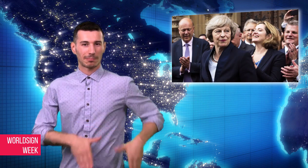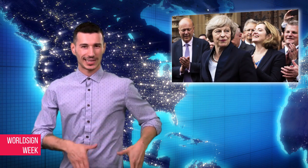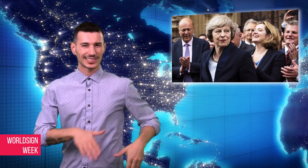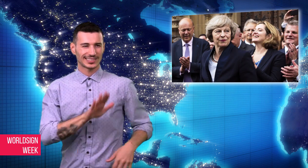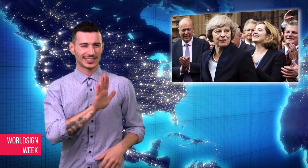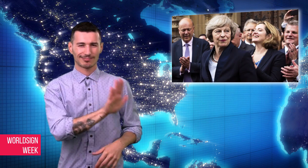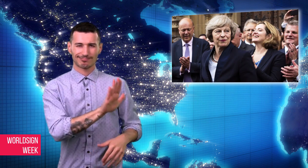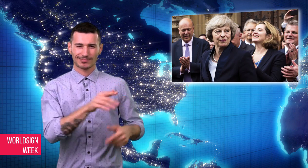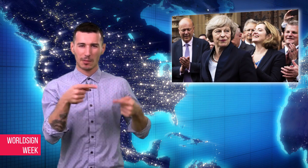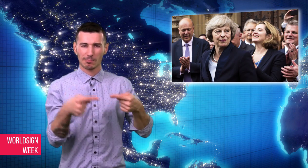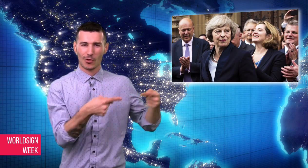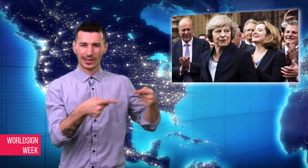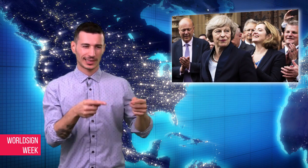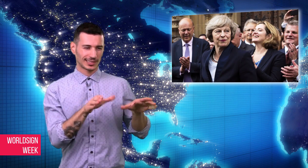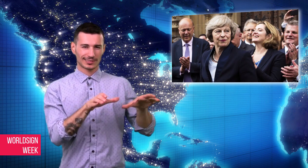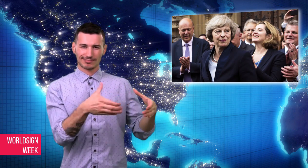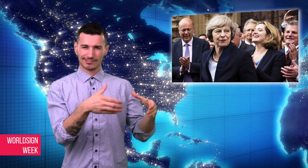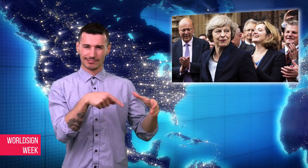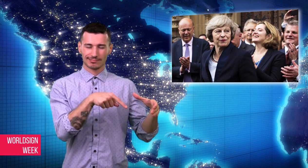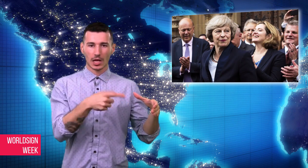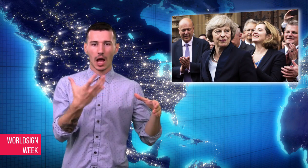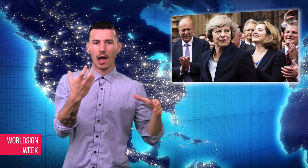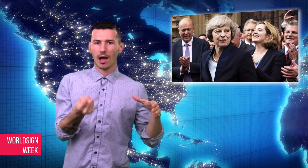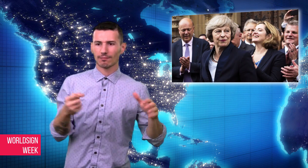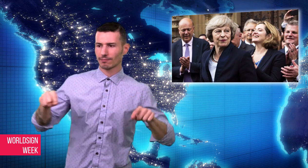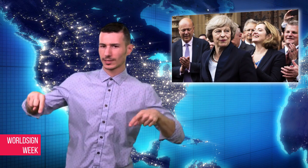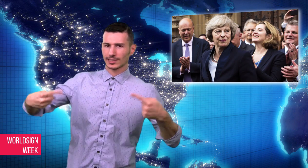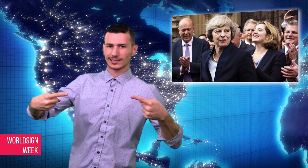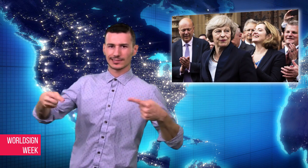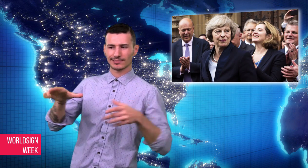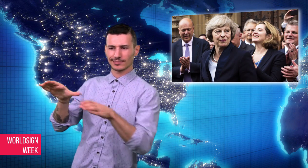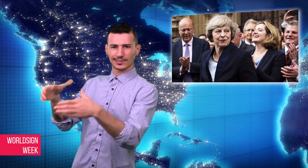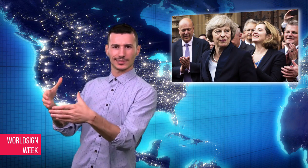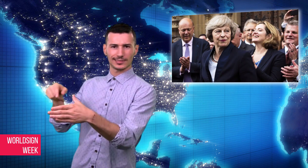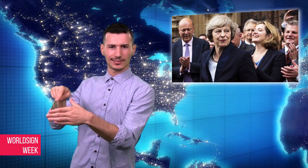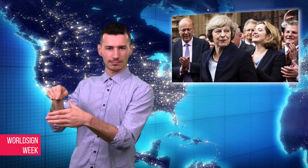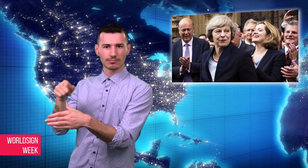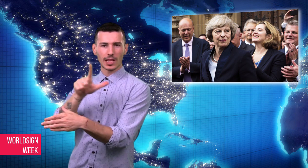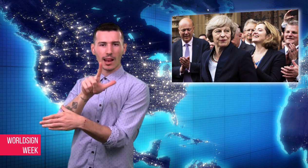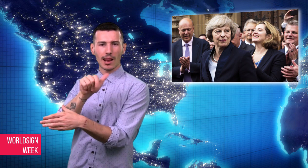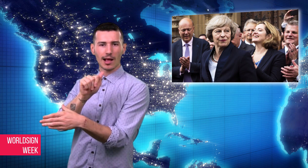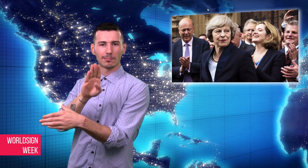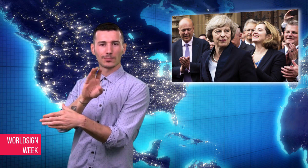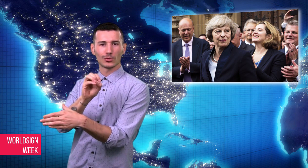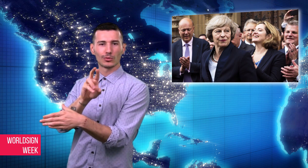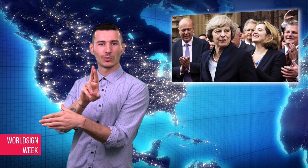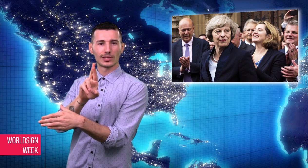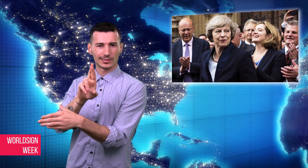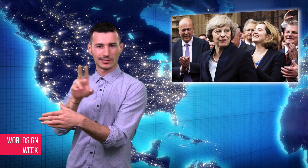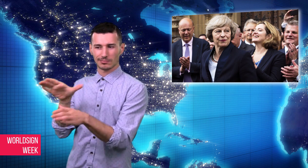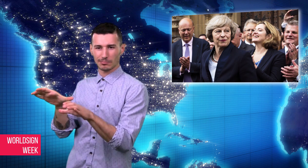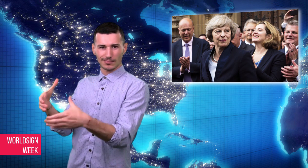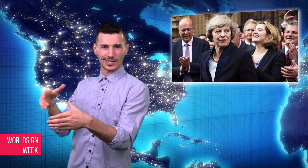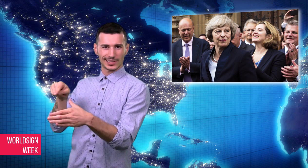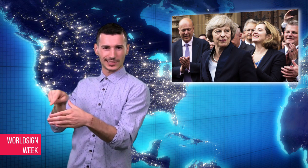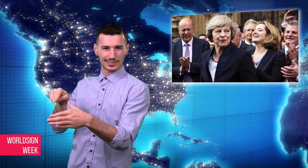By contrast, her opponent Labour Party leader Jeremy Corbyn has rapidly risen